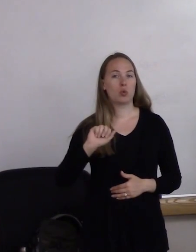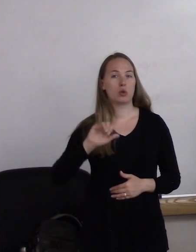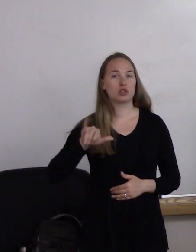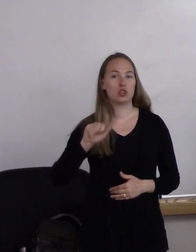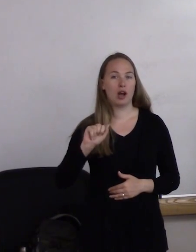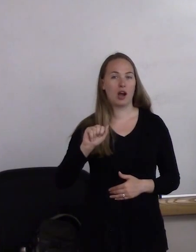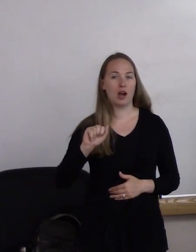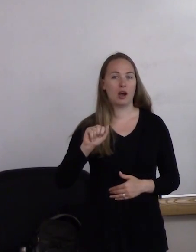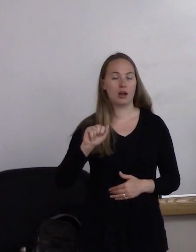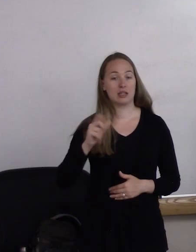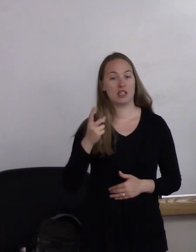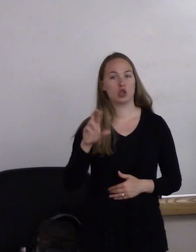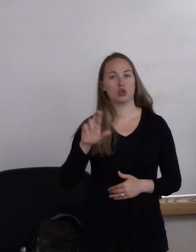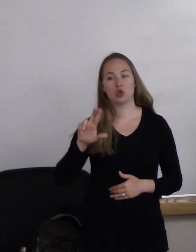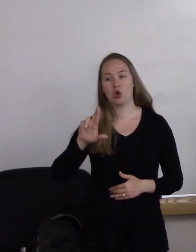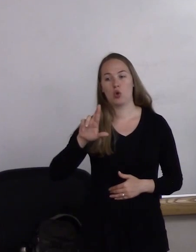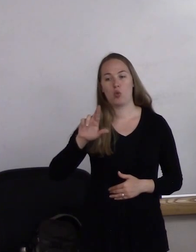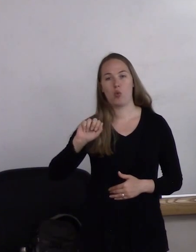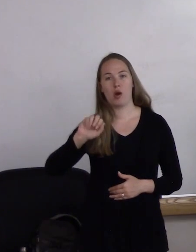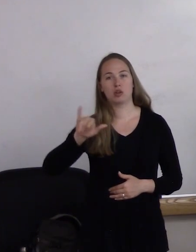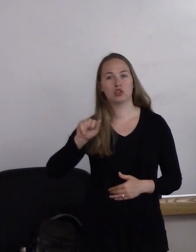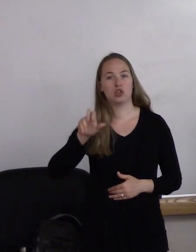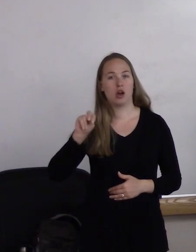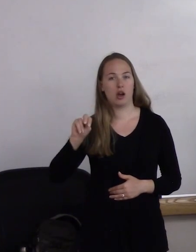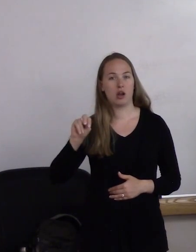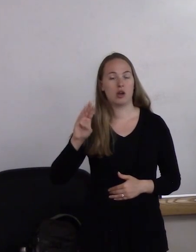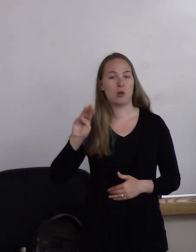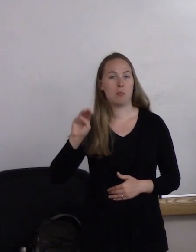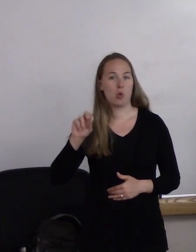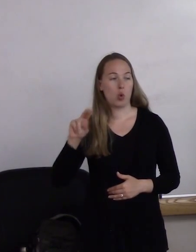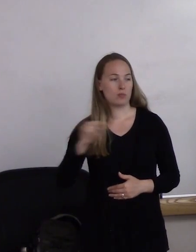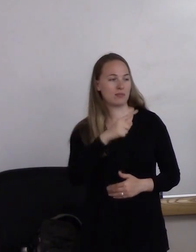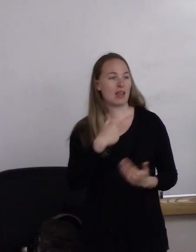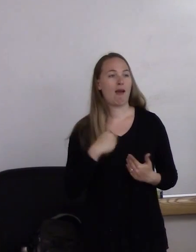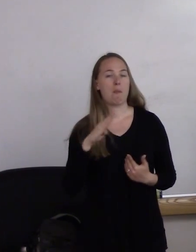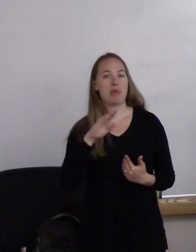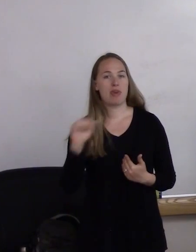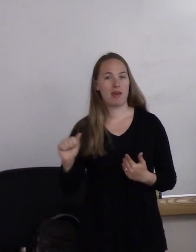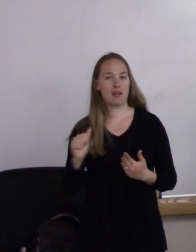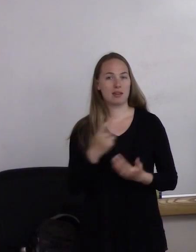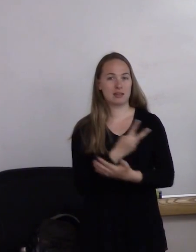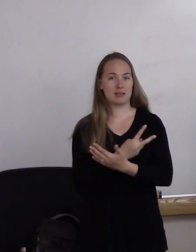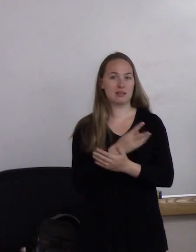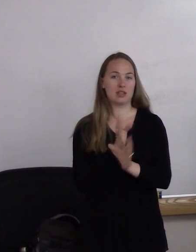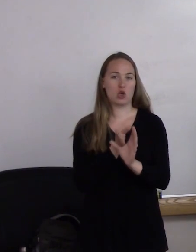Dr. Rajean Moone, I should say. He holds a B.A. in psychology from the College of St. Scholastica in Duluth